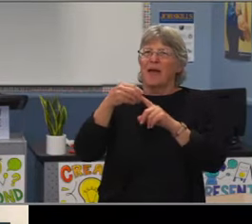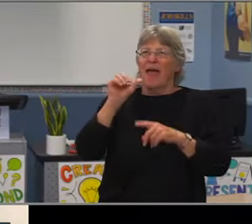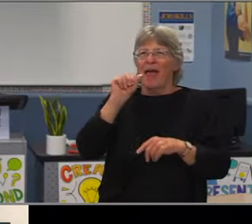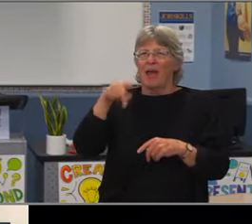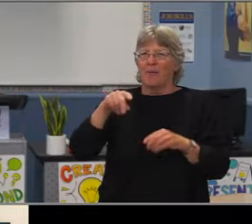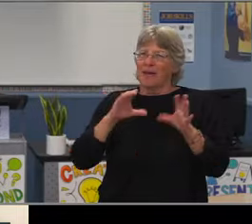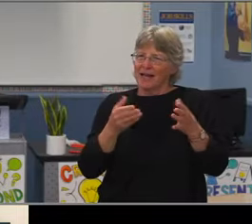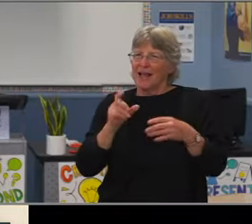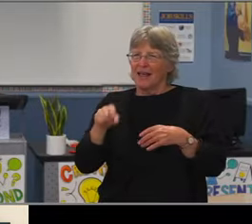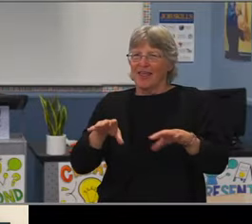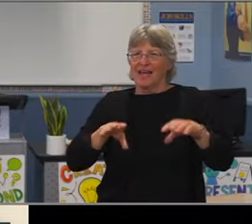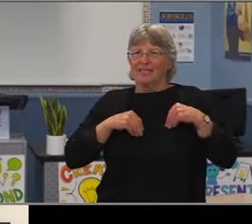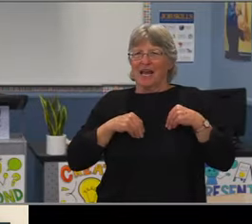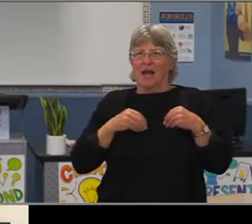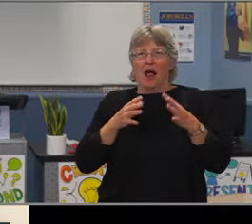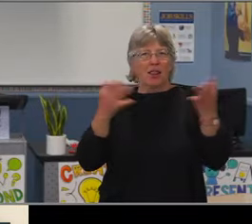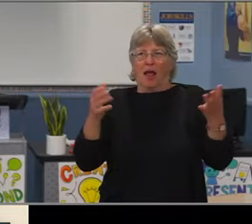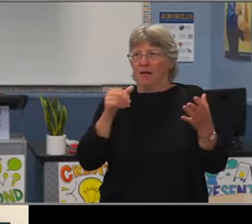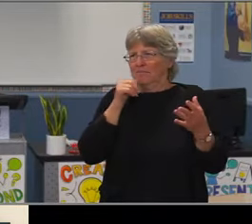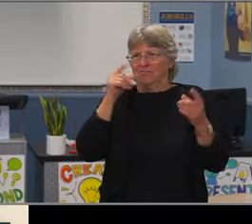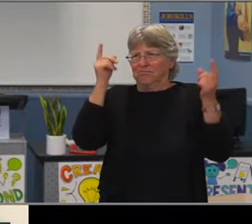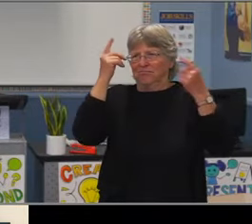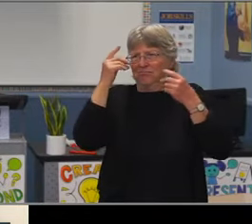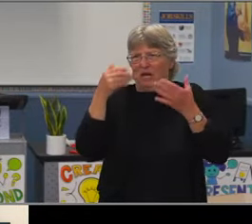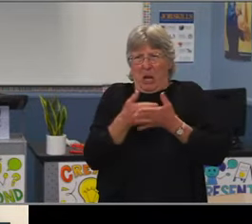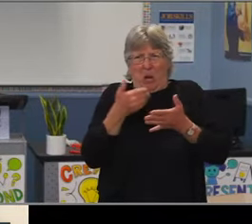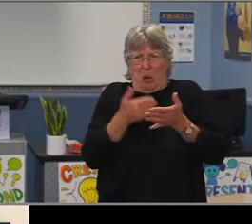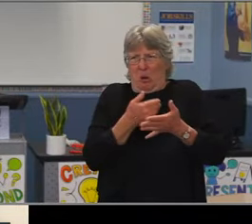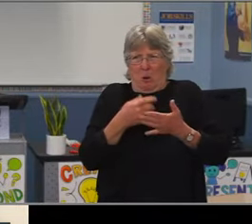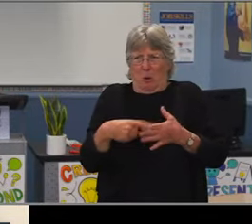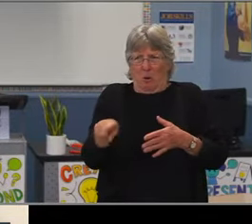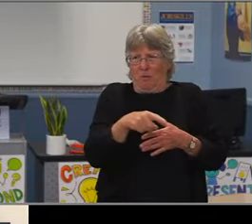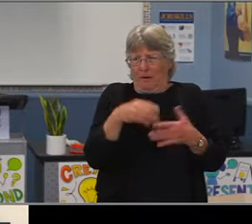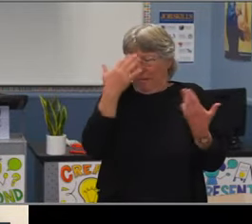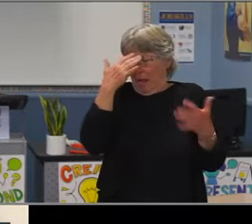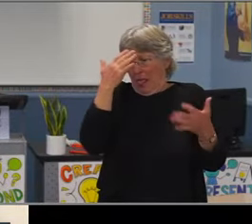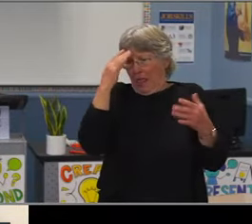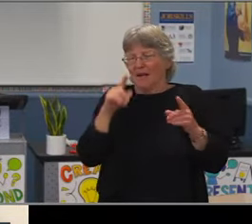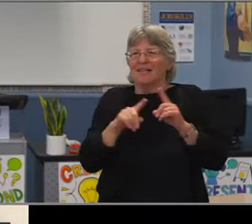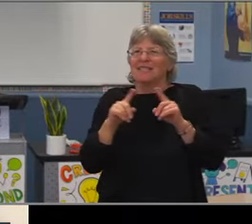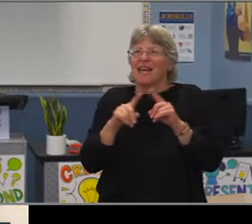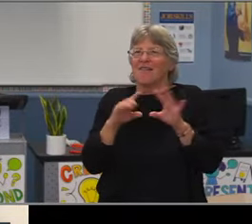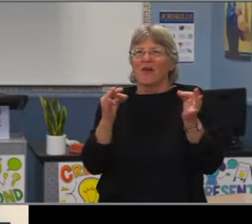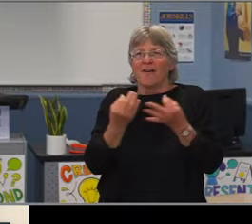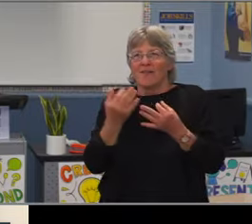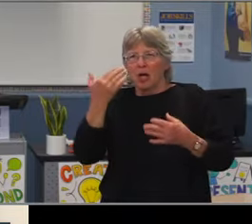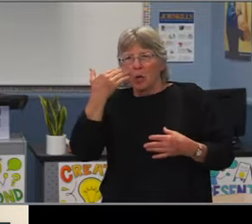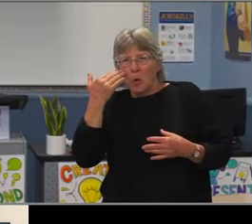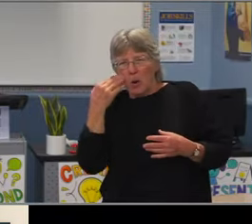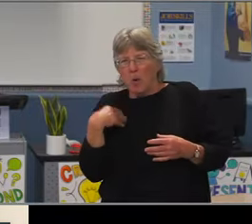I just wanna add to that while this you've heard some really important aspects of this work including the data,